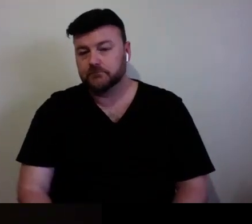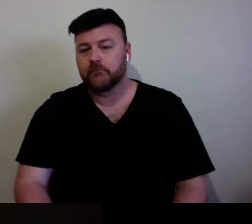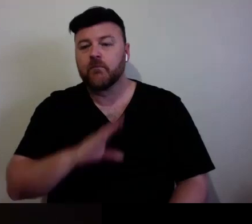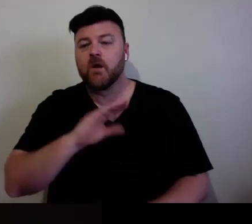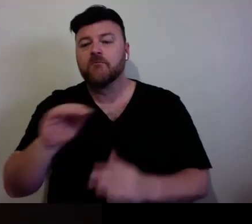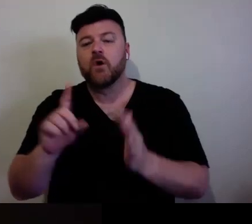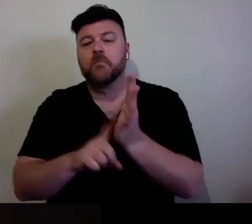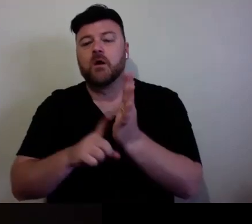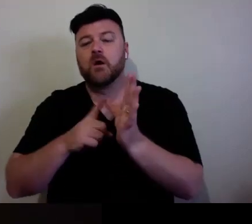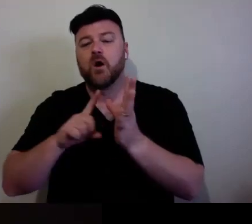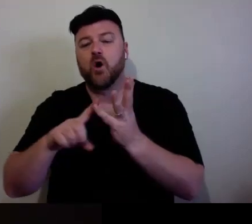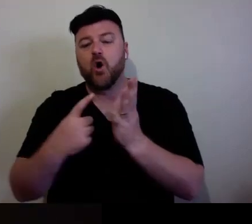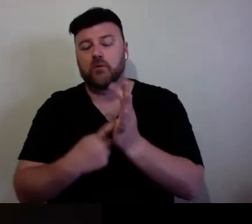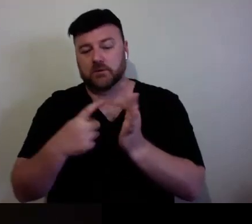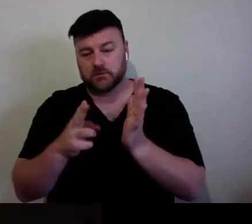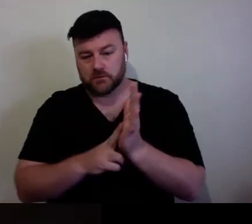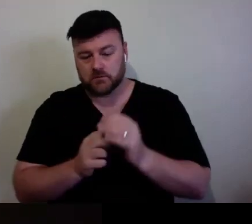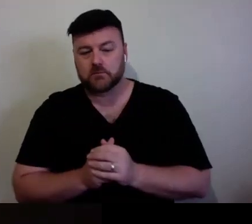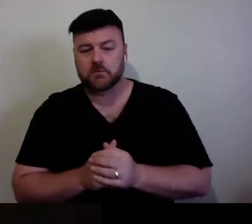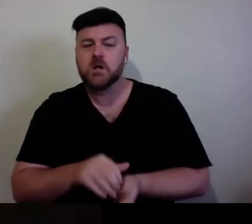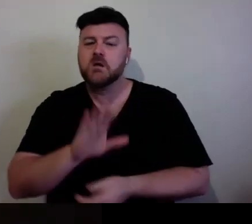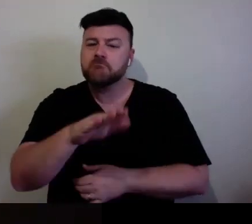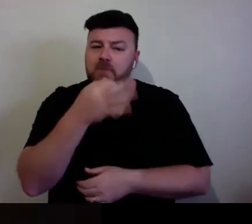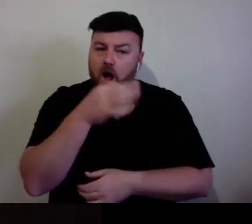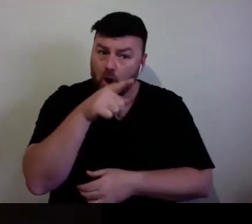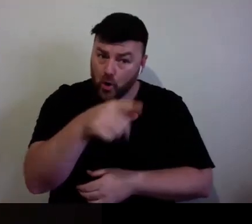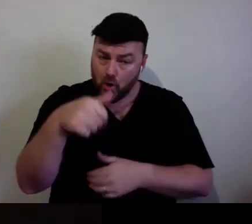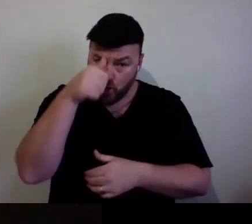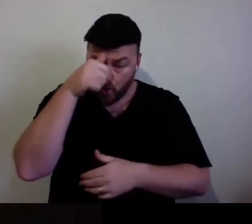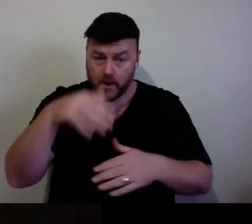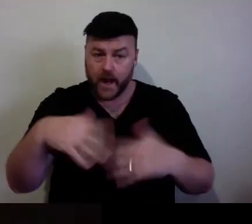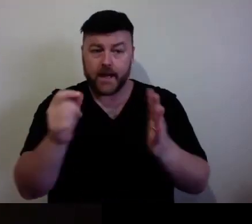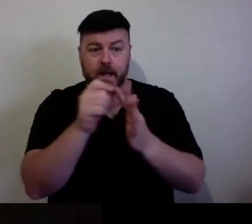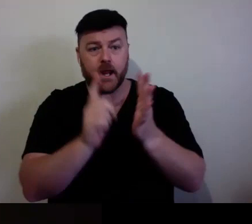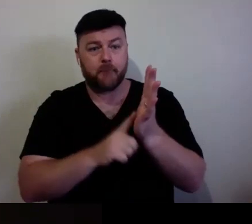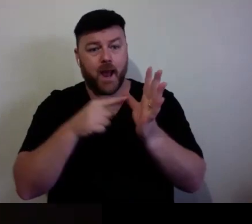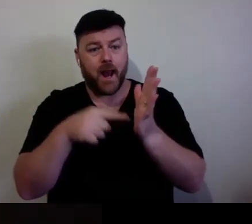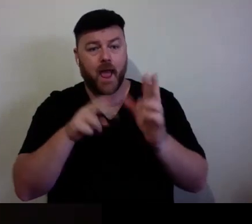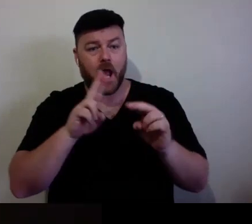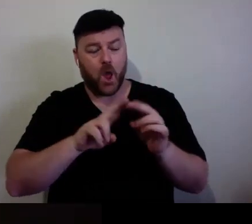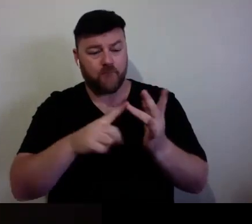any platforms that are particularly suited or safer for a younger